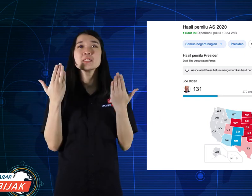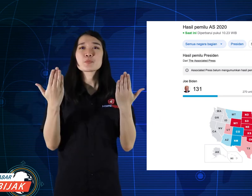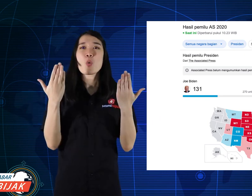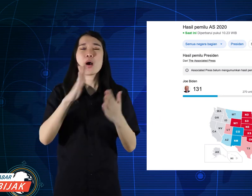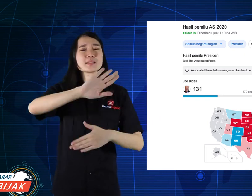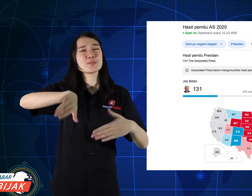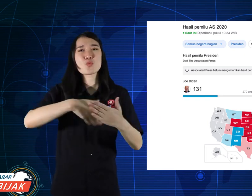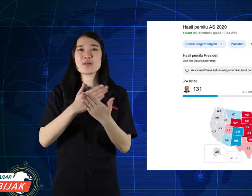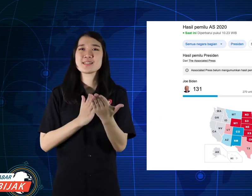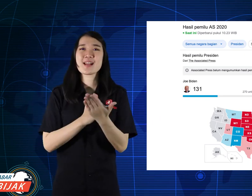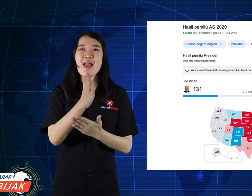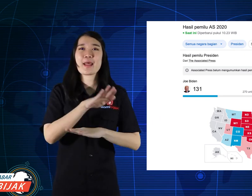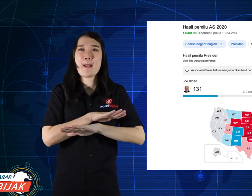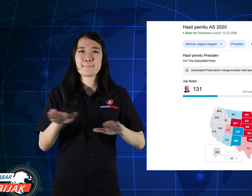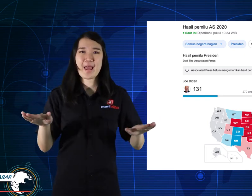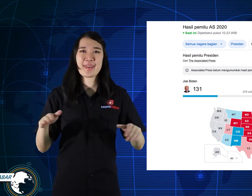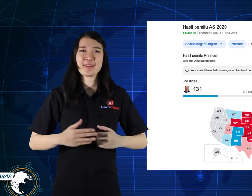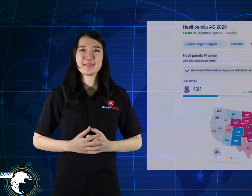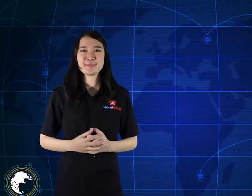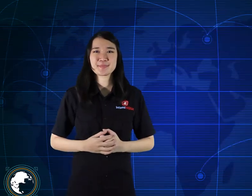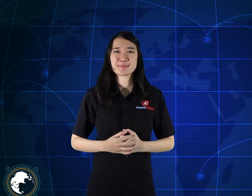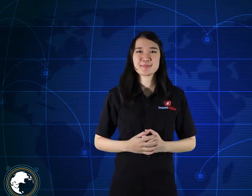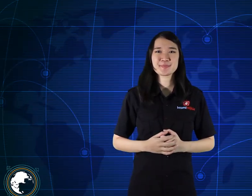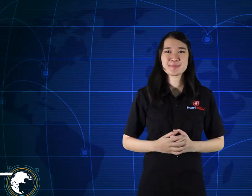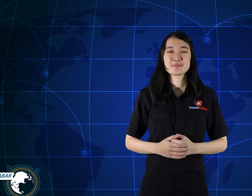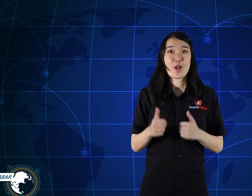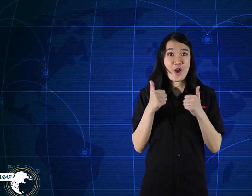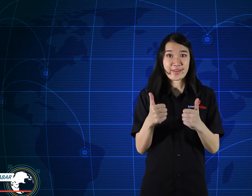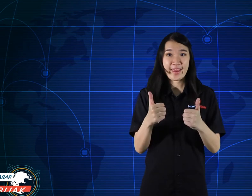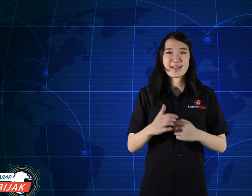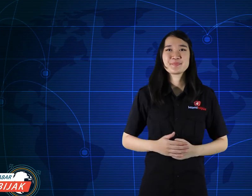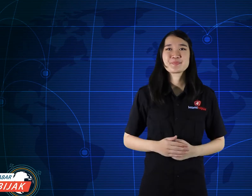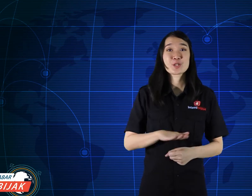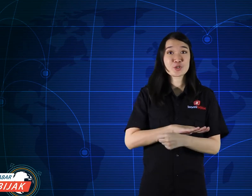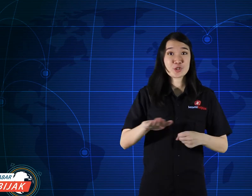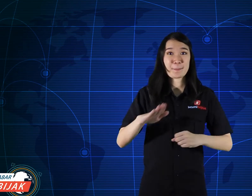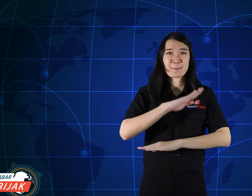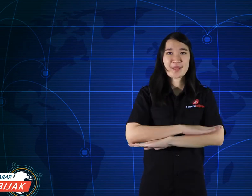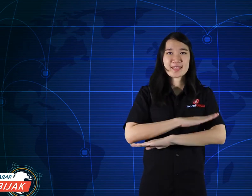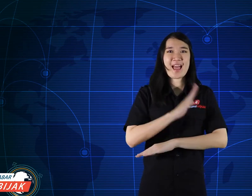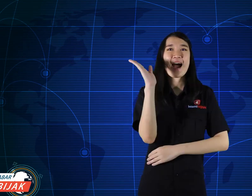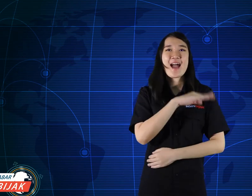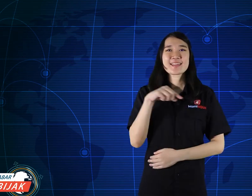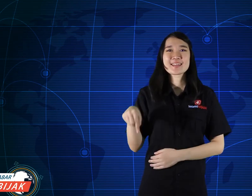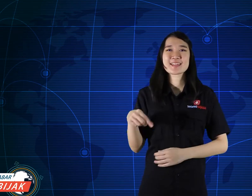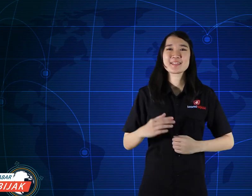Hope everything goes safely. Okay, enough news for today.